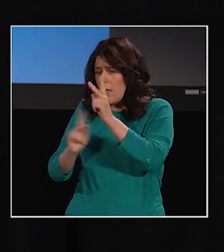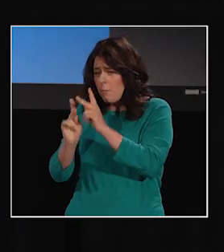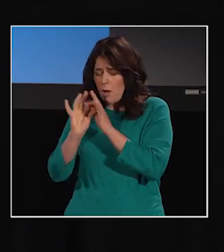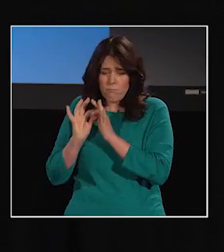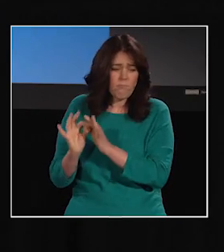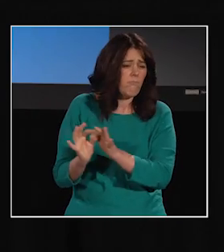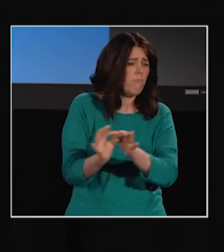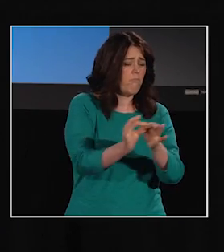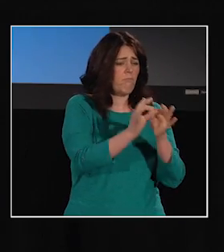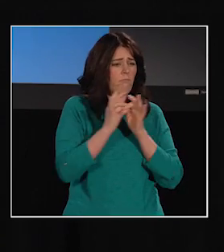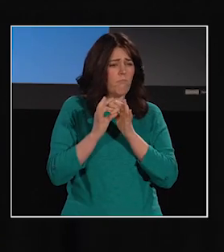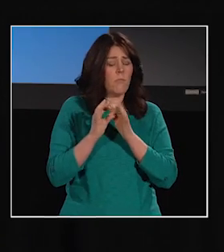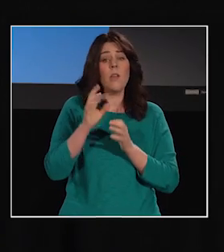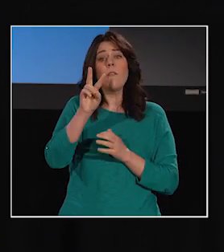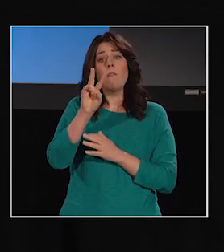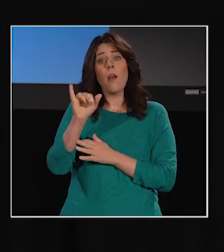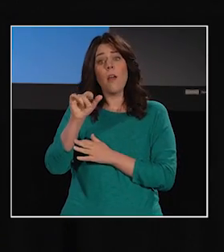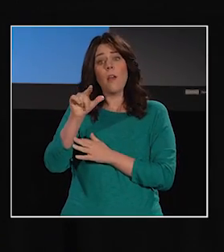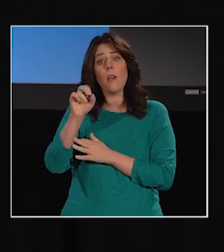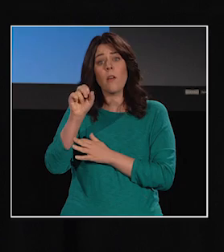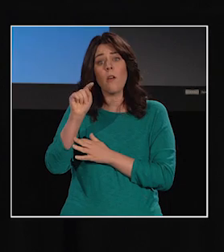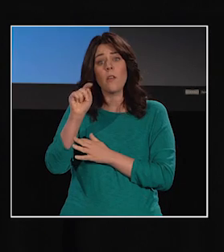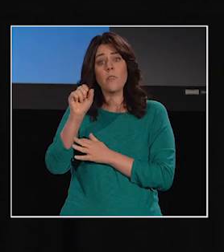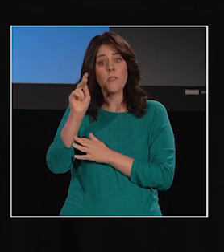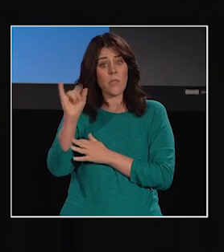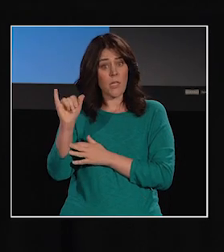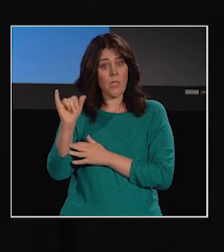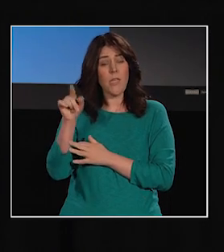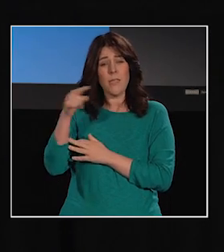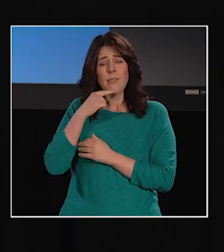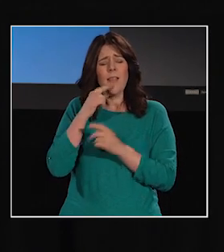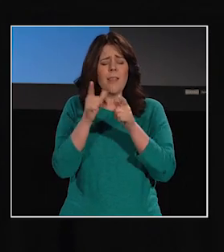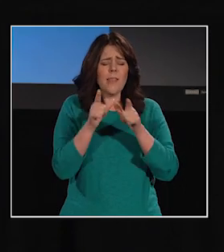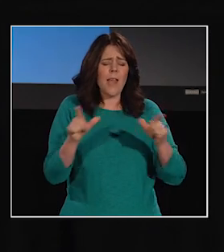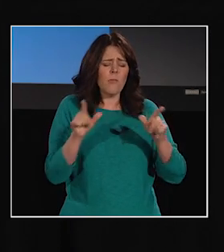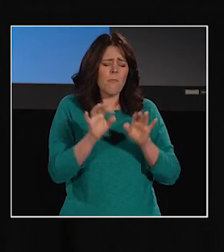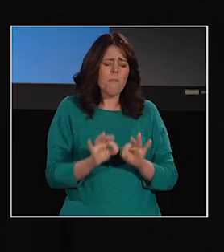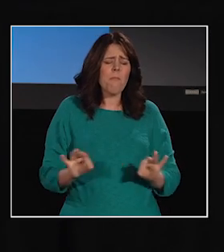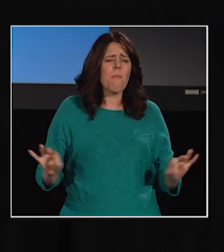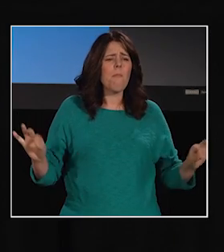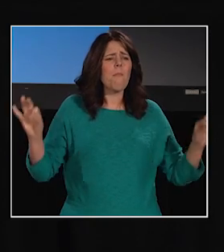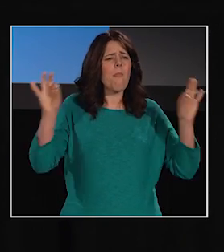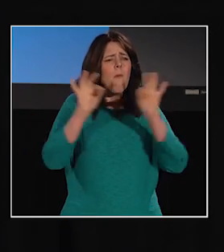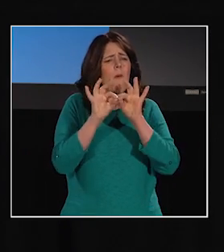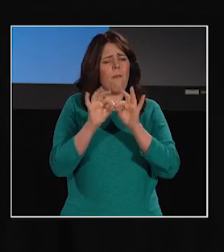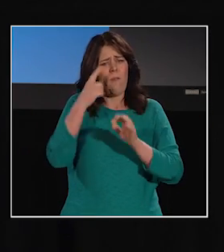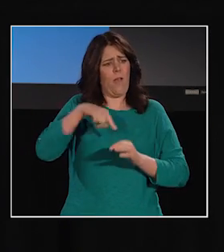And as Vygotsky claimed, language is our most important tool for mediating our learning.